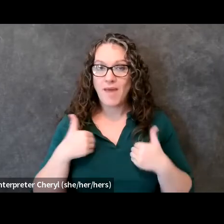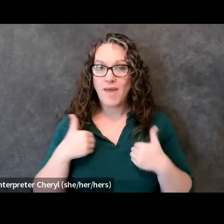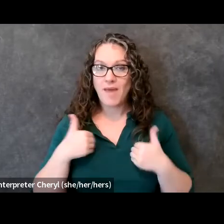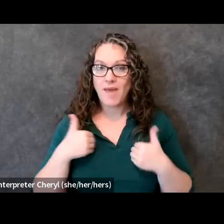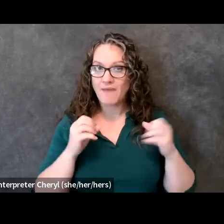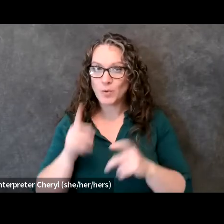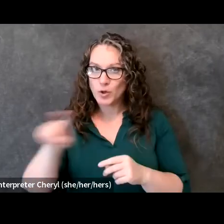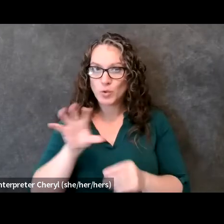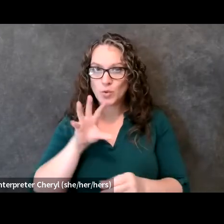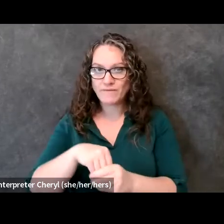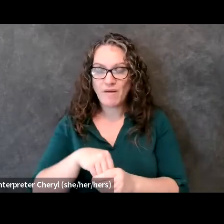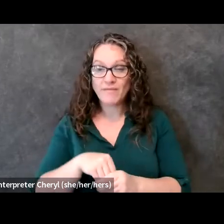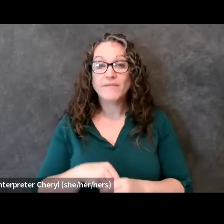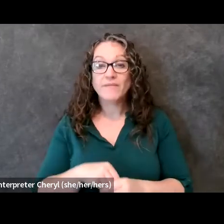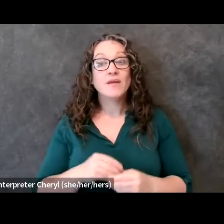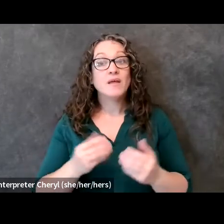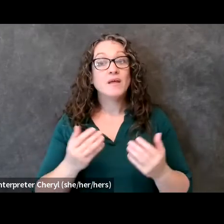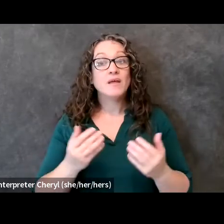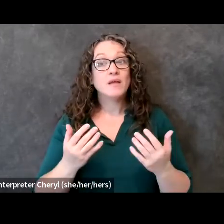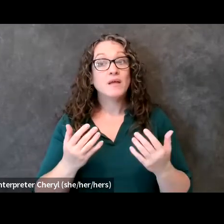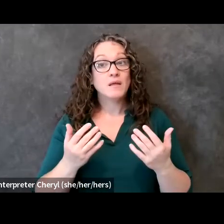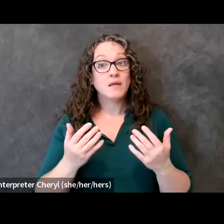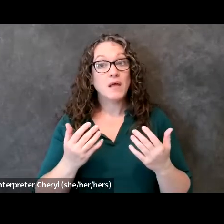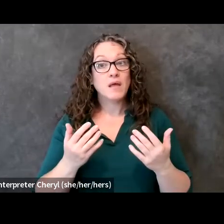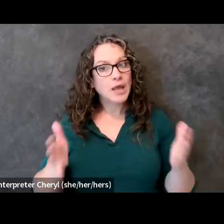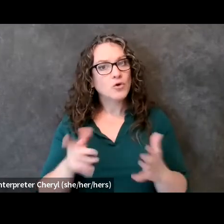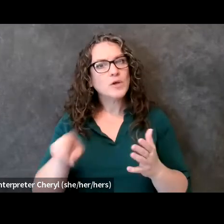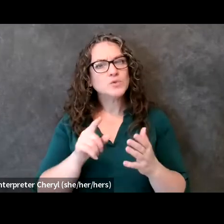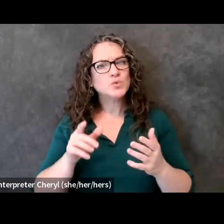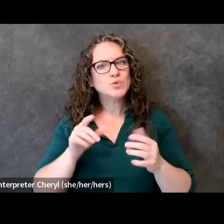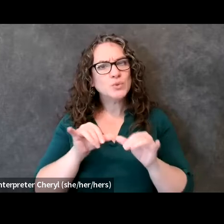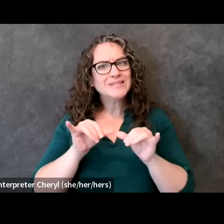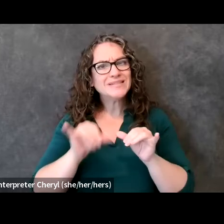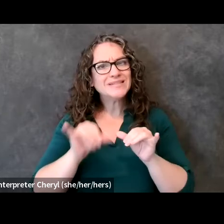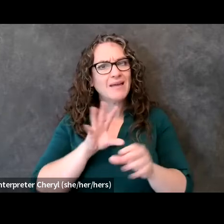i do encourage you to of course stay involved on a state level with your own youth leadership forum